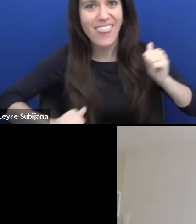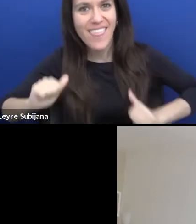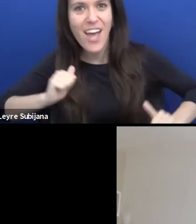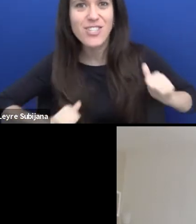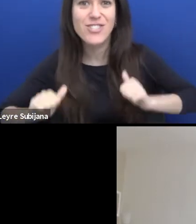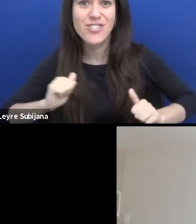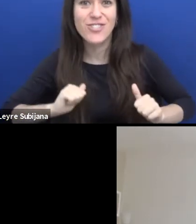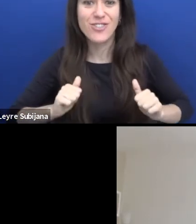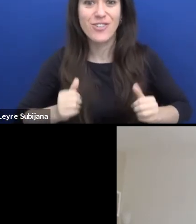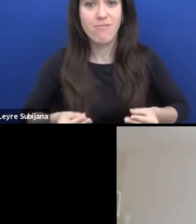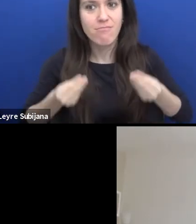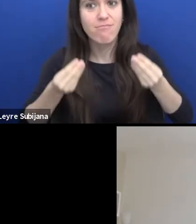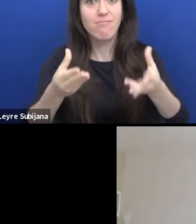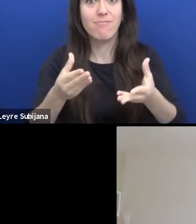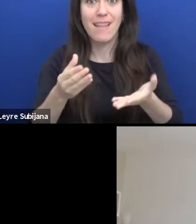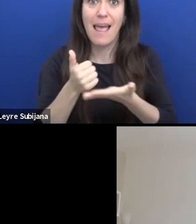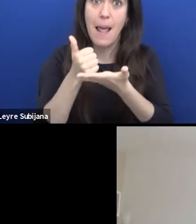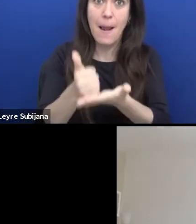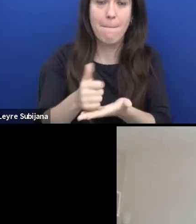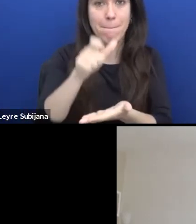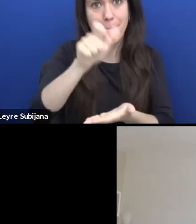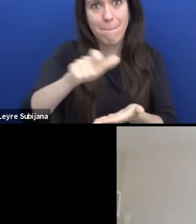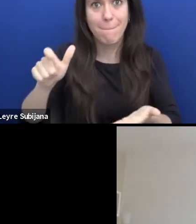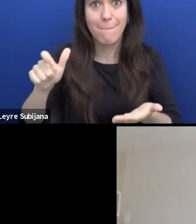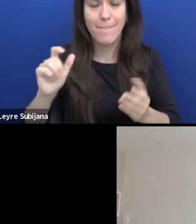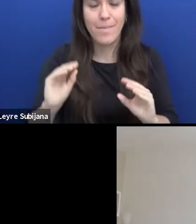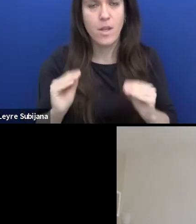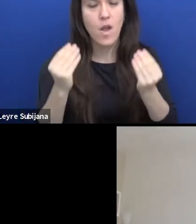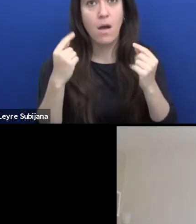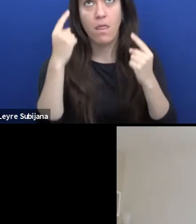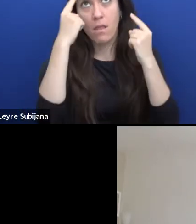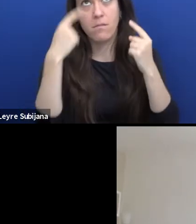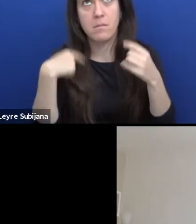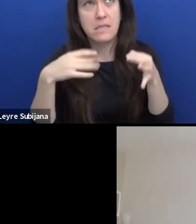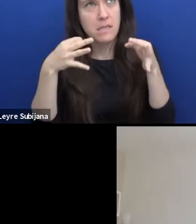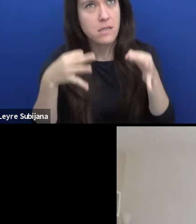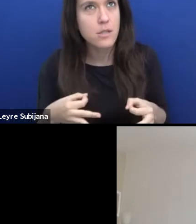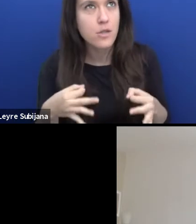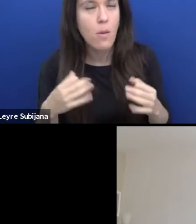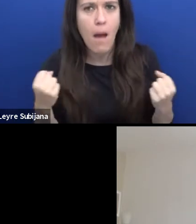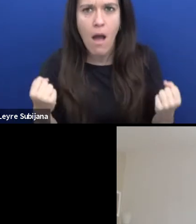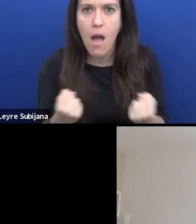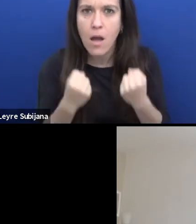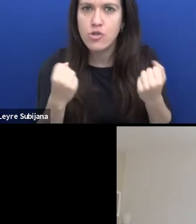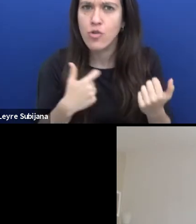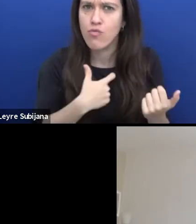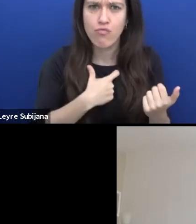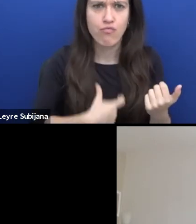help young people test their decisions and actions about what kind of world they want to live in.